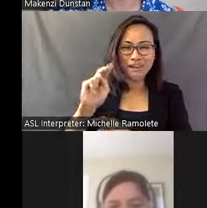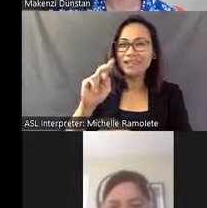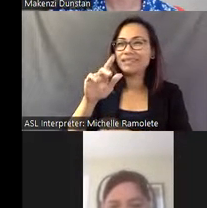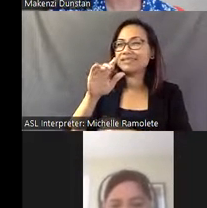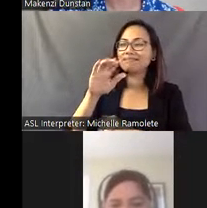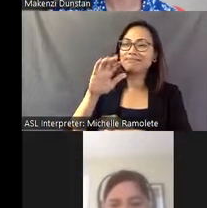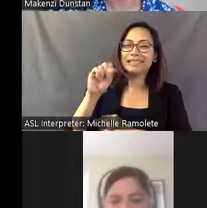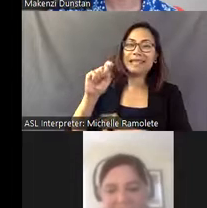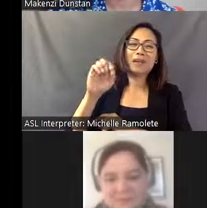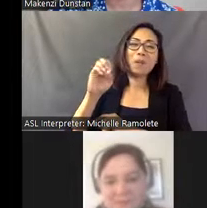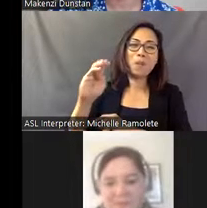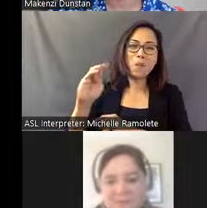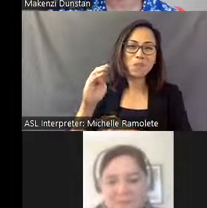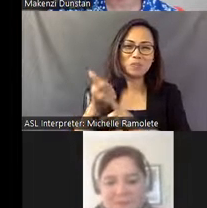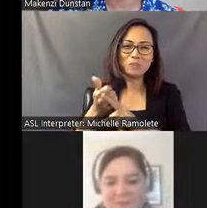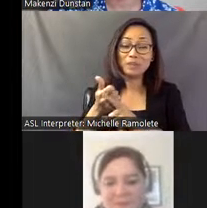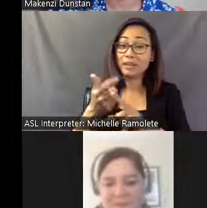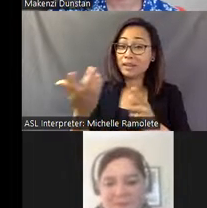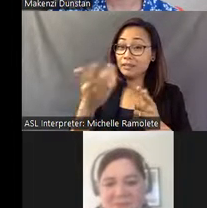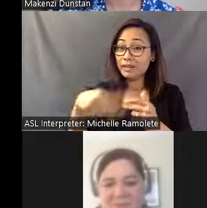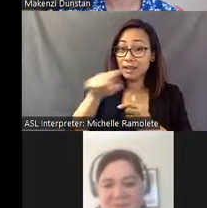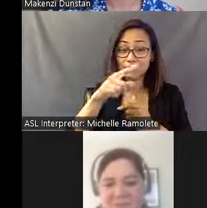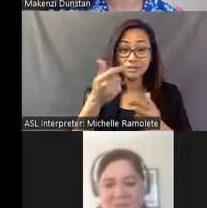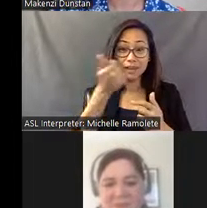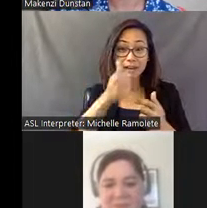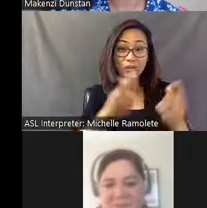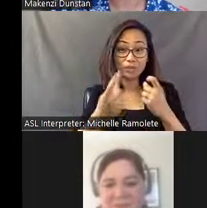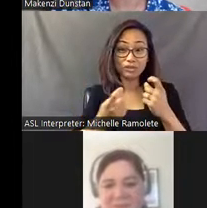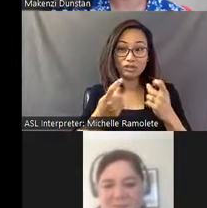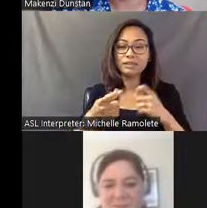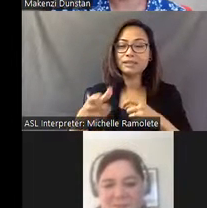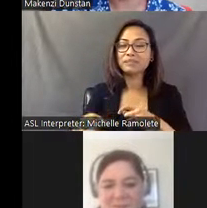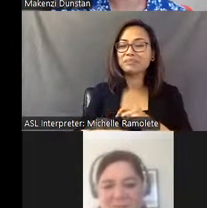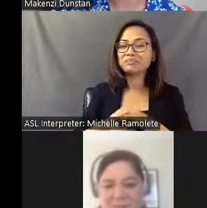to take any questions. [Makenzi] Mike, thank you so much.